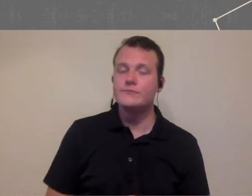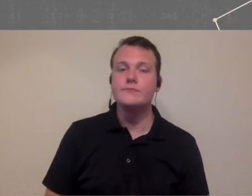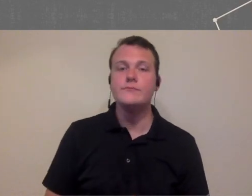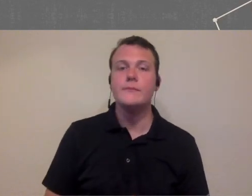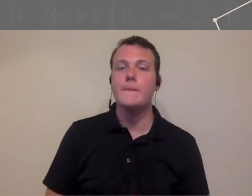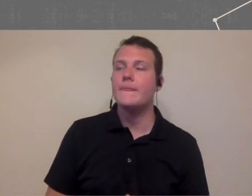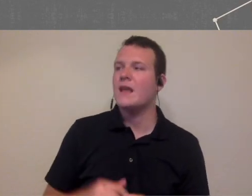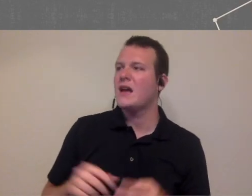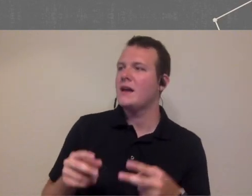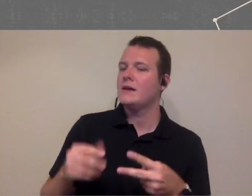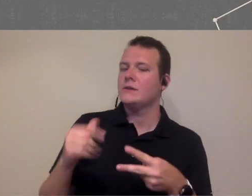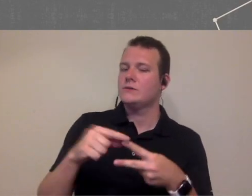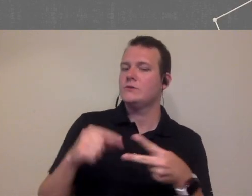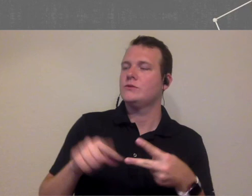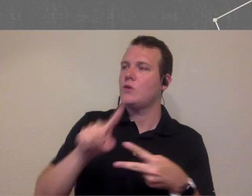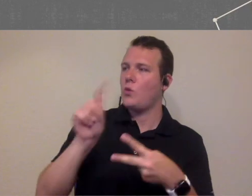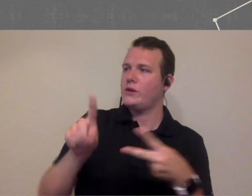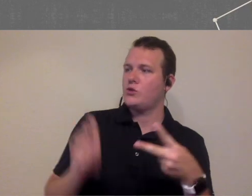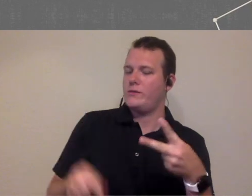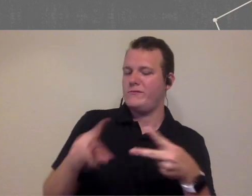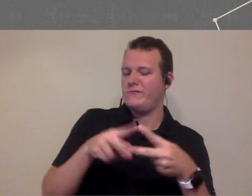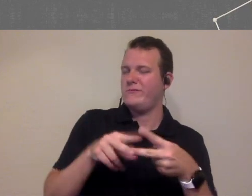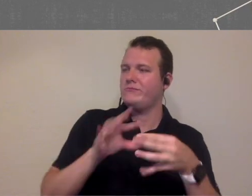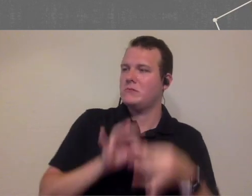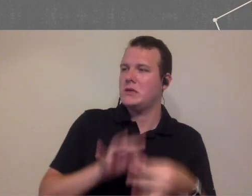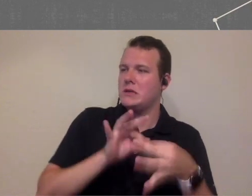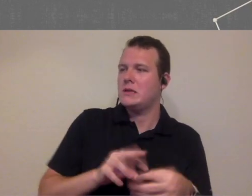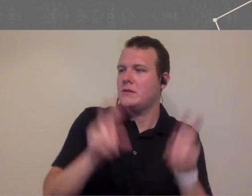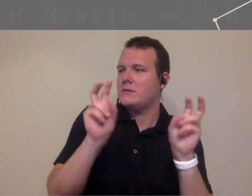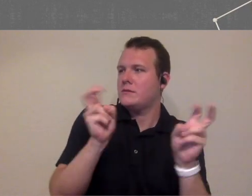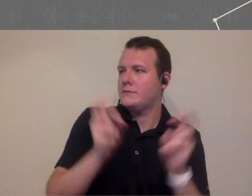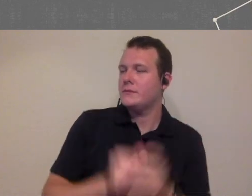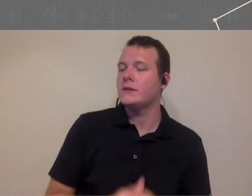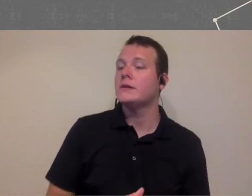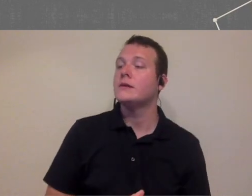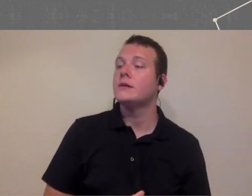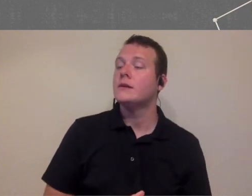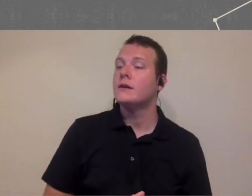helpful and then the next two questions sort of go together a little bit and